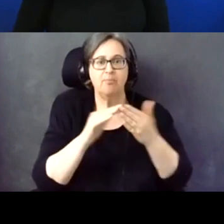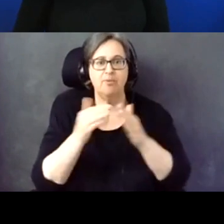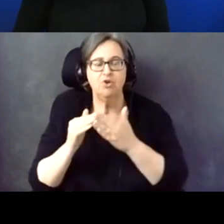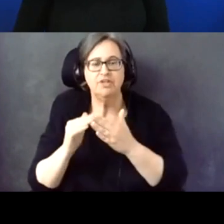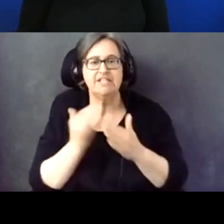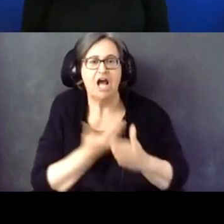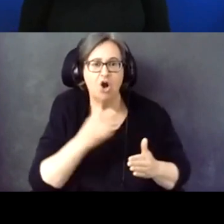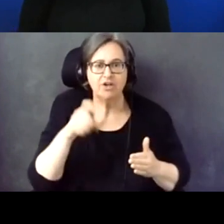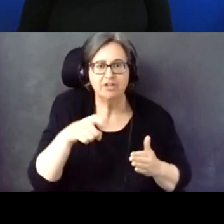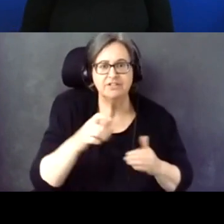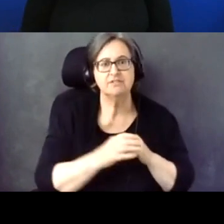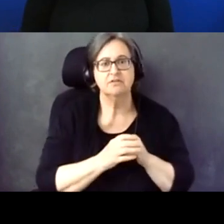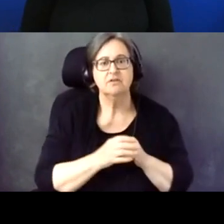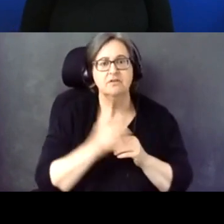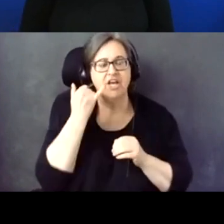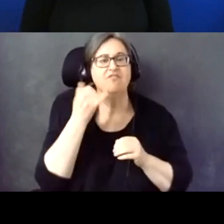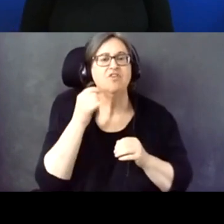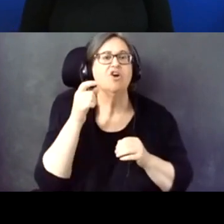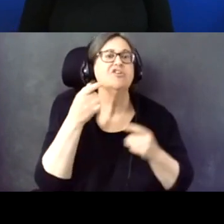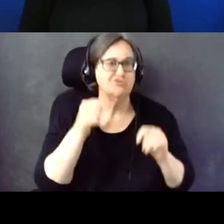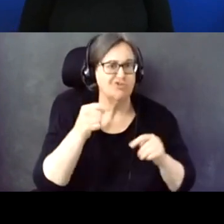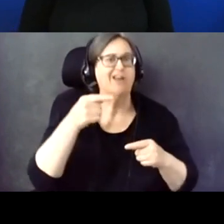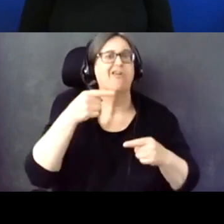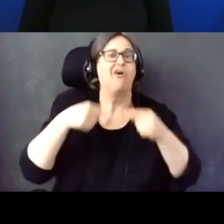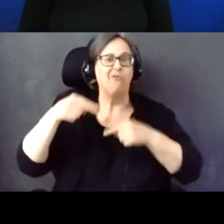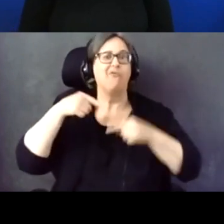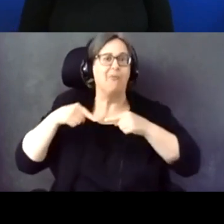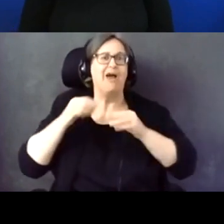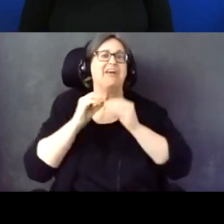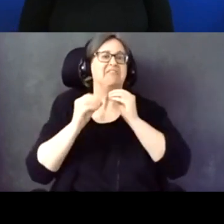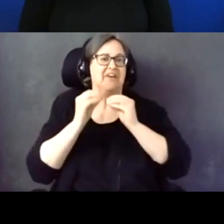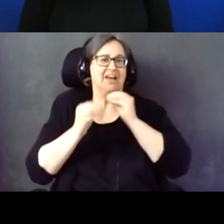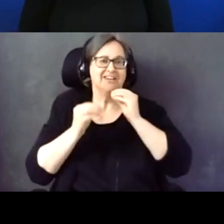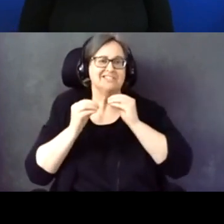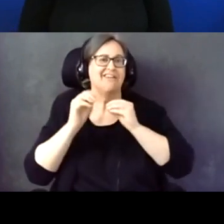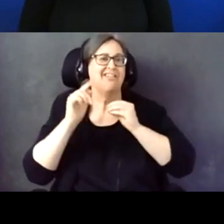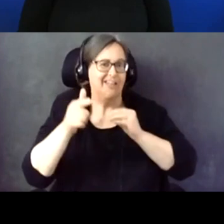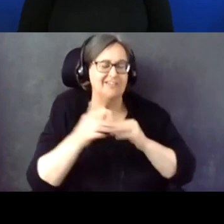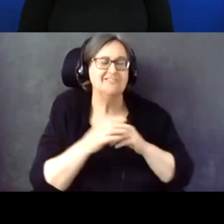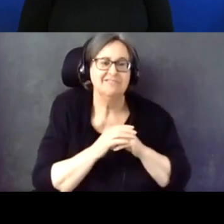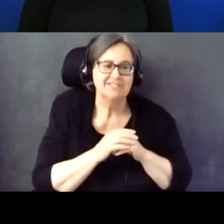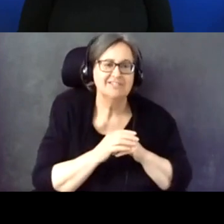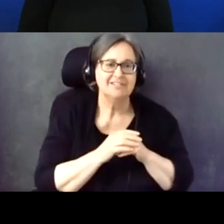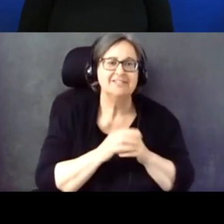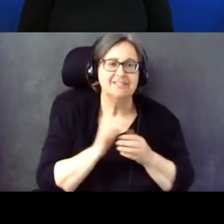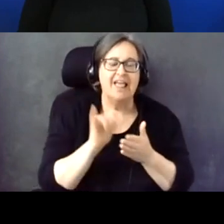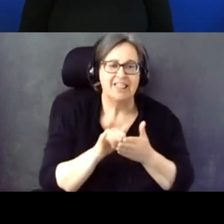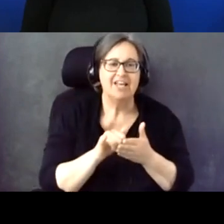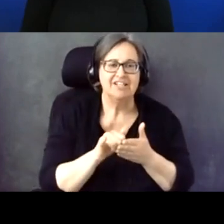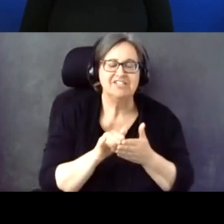Otherwise, trying to retrofit, if you will, something after the fact is much more difficult